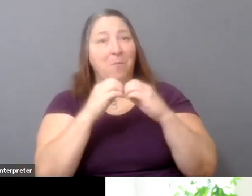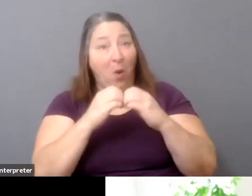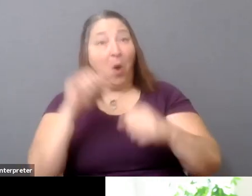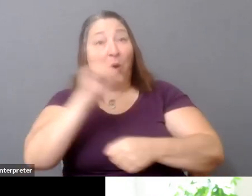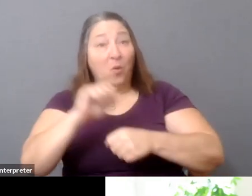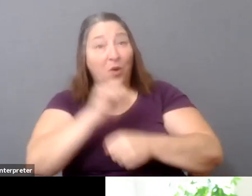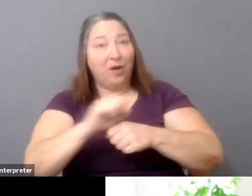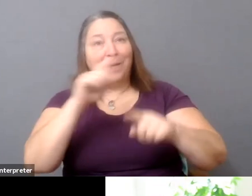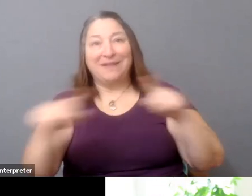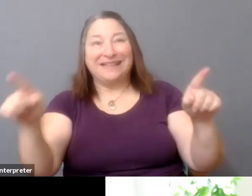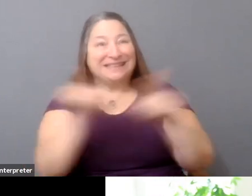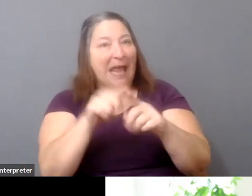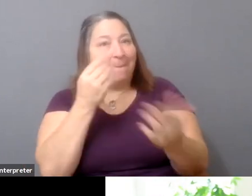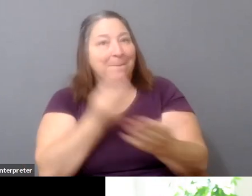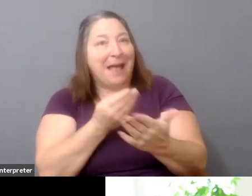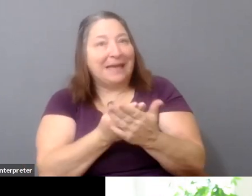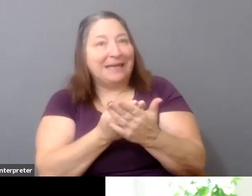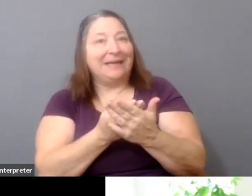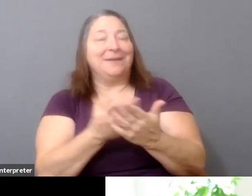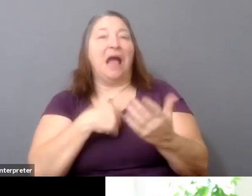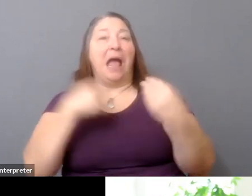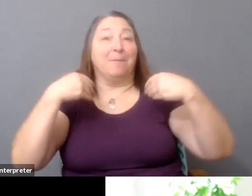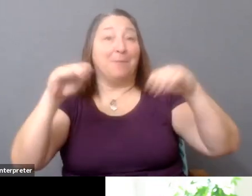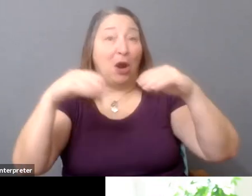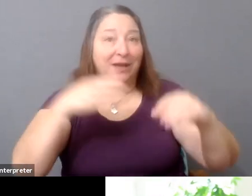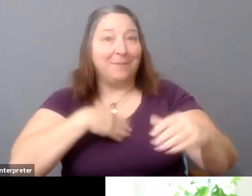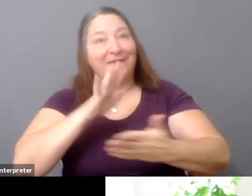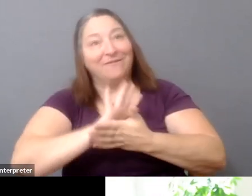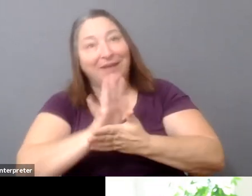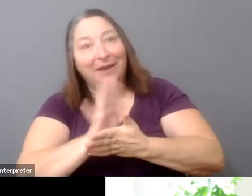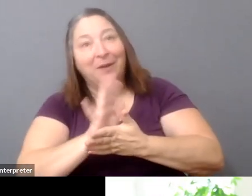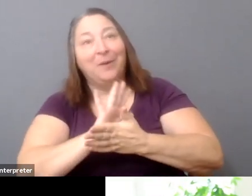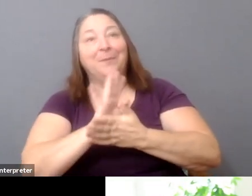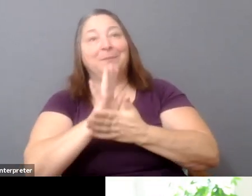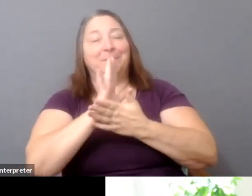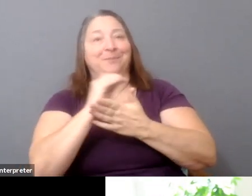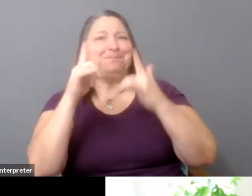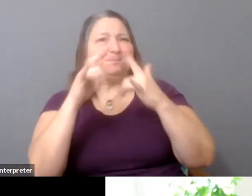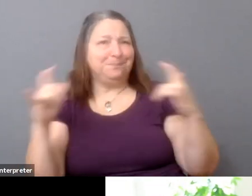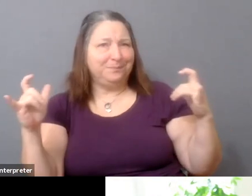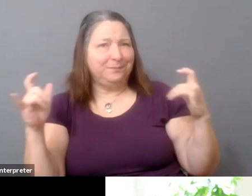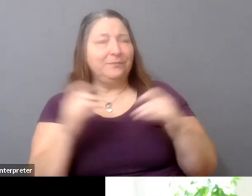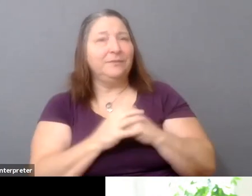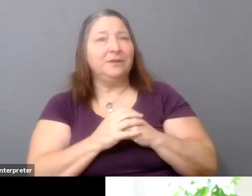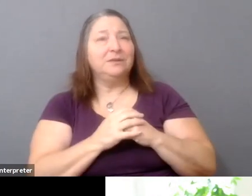of money, right, in terms of marketing my films and so on and so forth. So, you know, what I hope to do later in